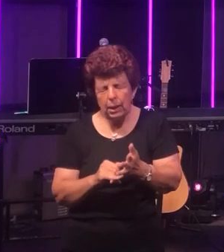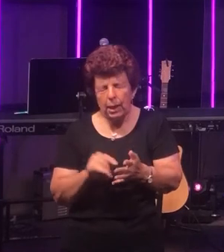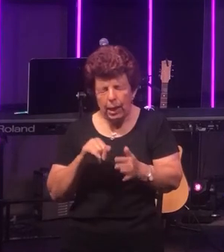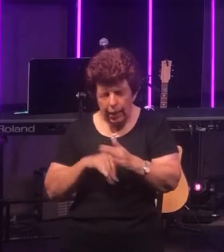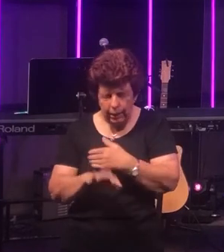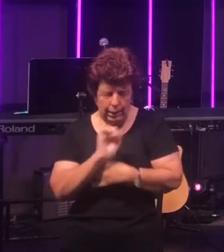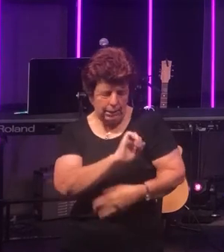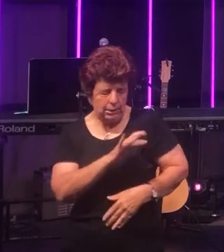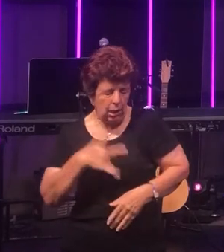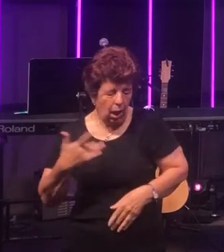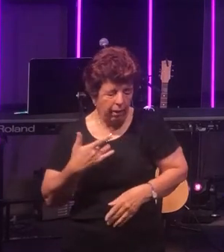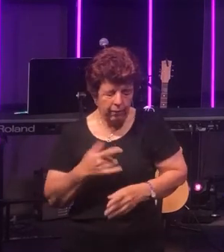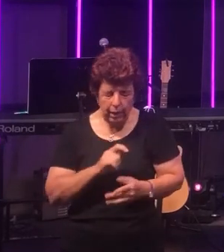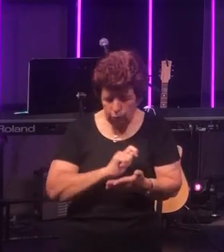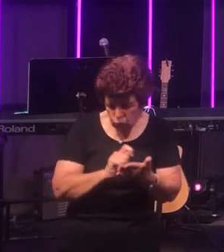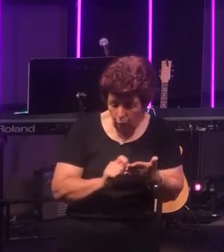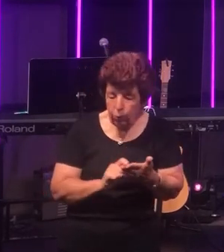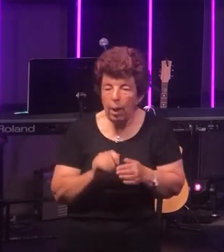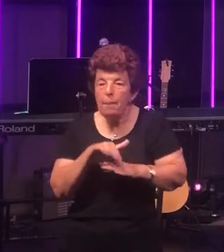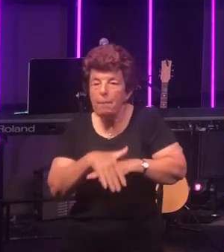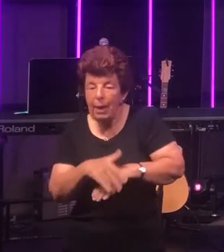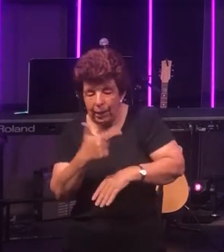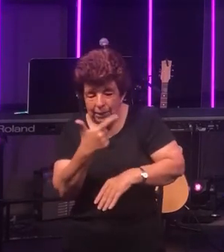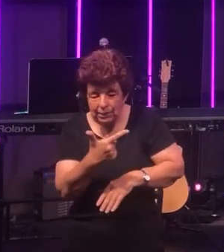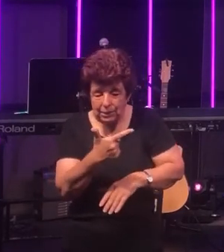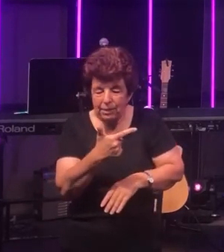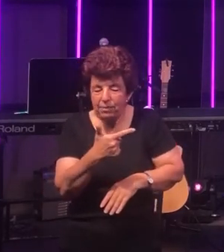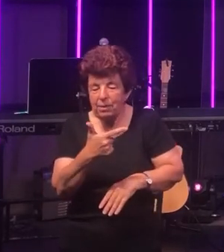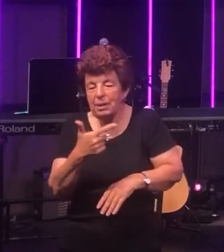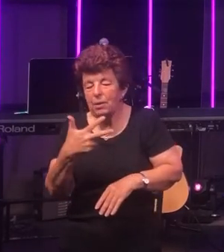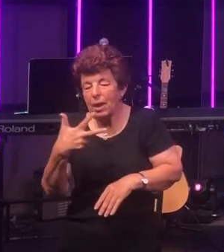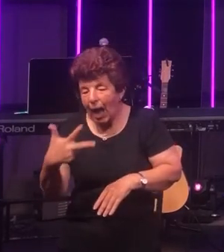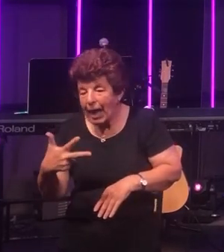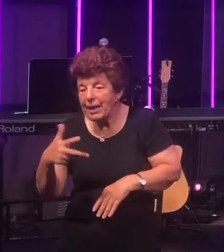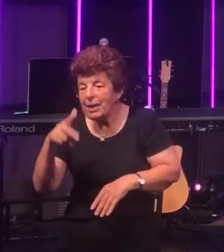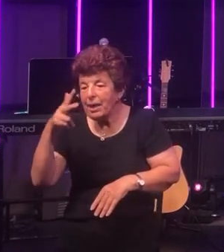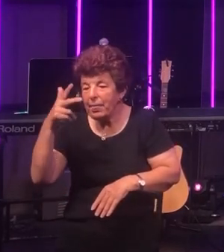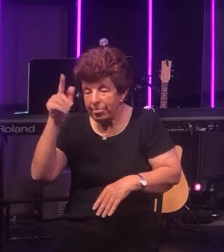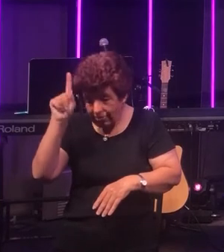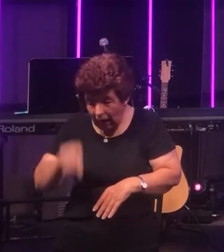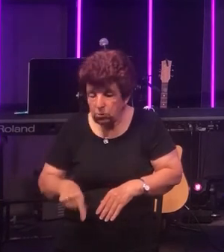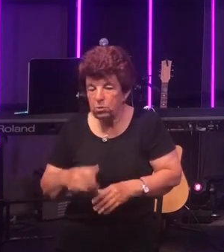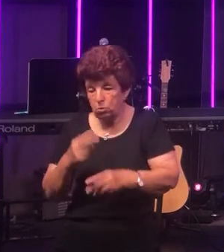that he wrote somewhere between seven and eight thousand songs.